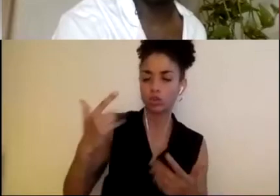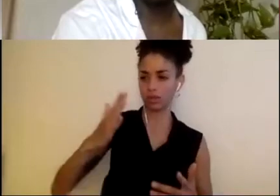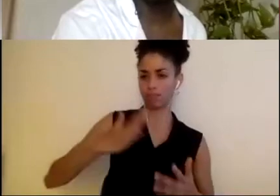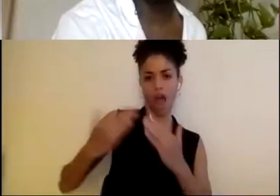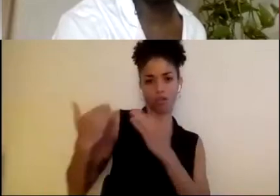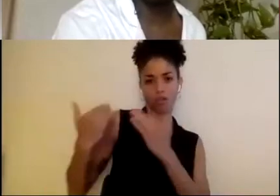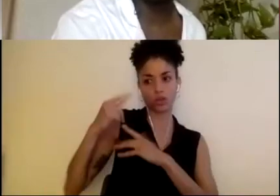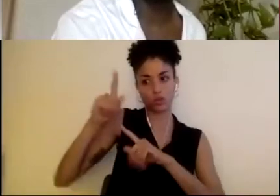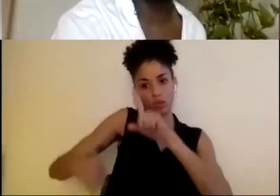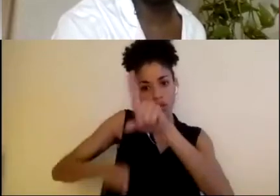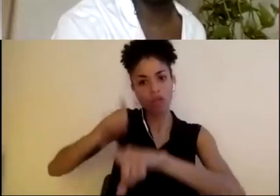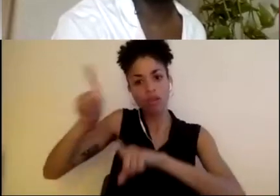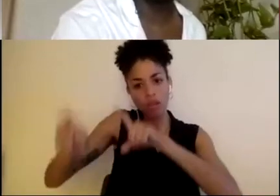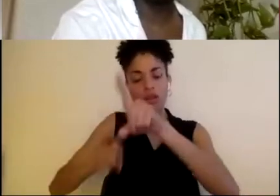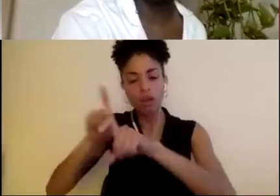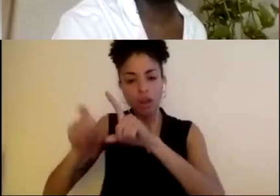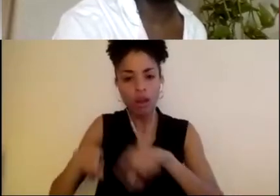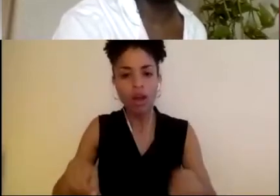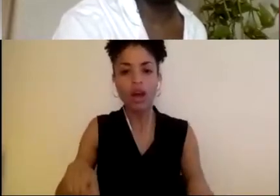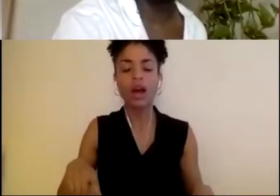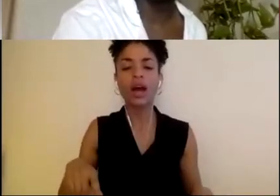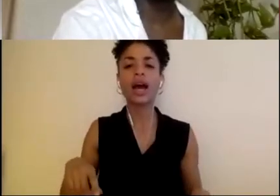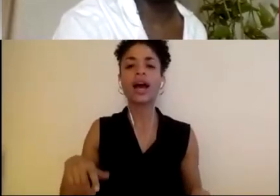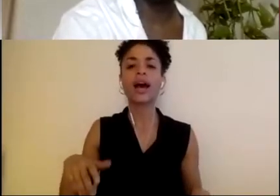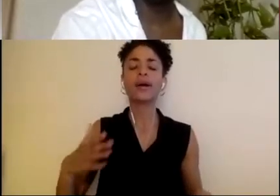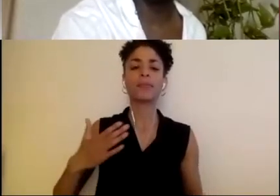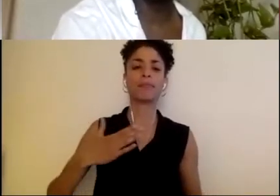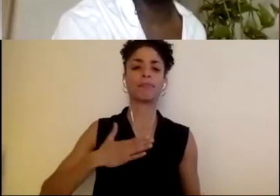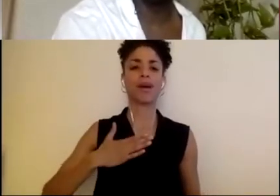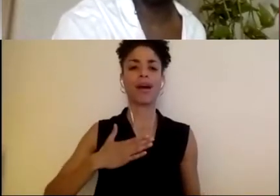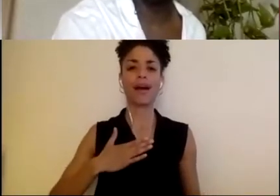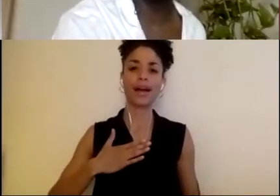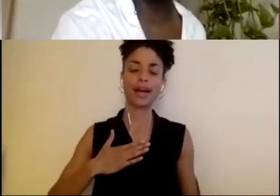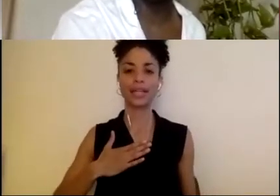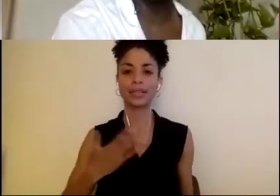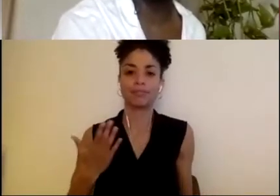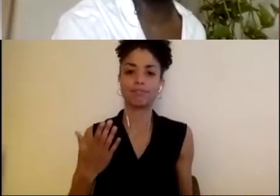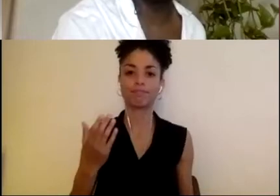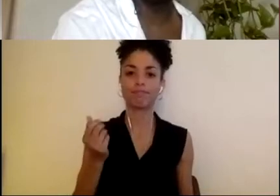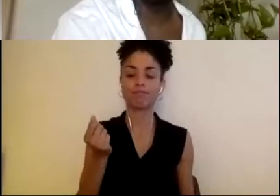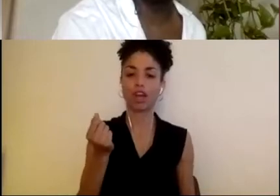else on together?" I think my understanding of what